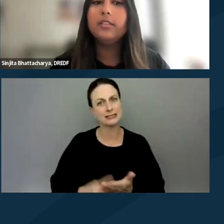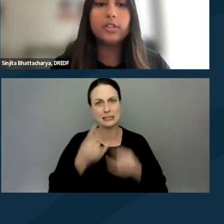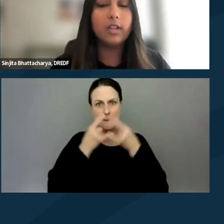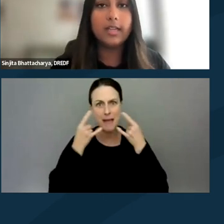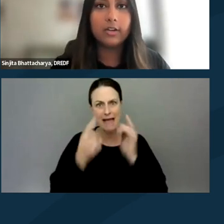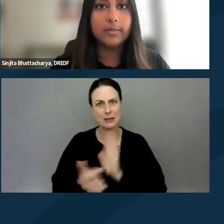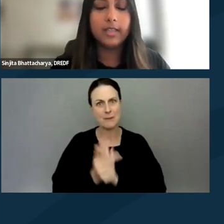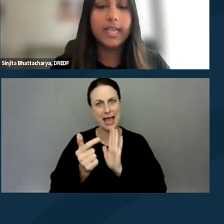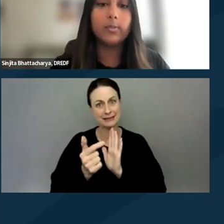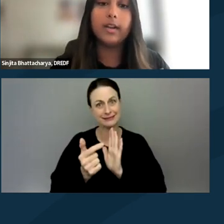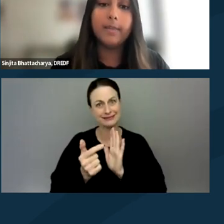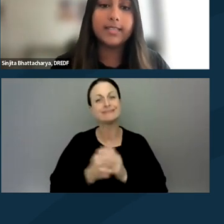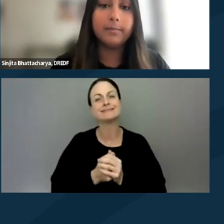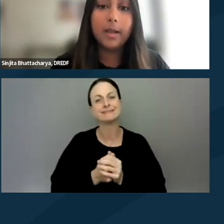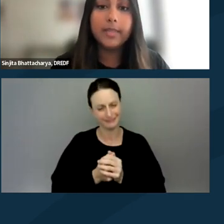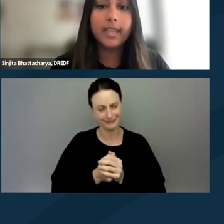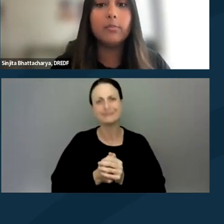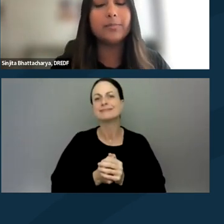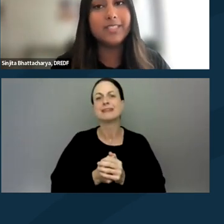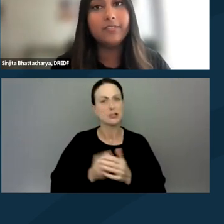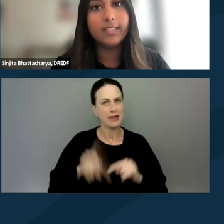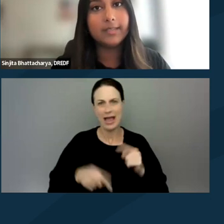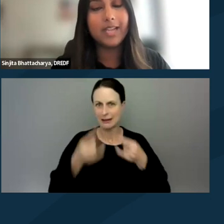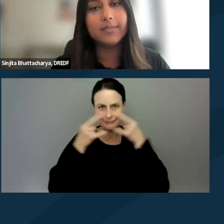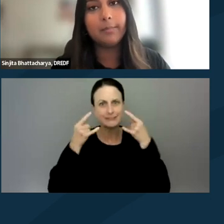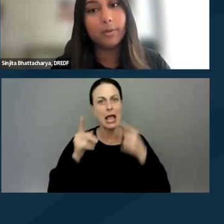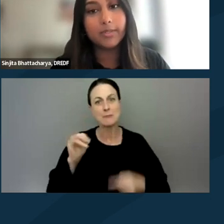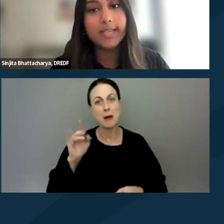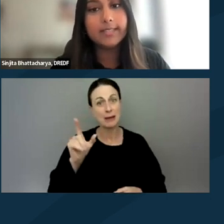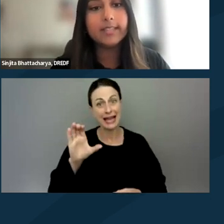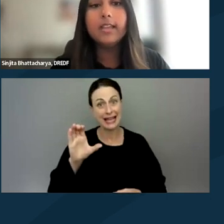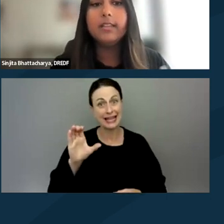These are laws that criminalize wearing a mask in public and more specifically, sometimes at protests.